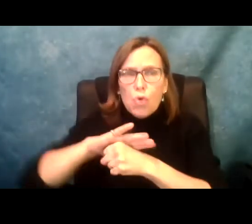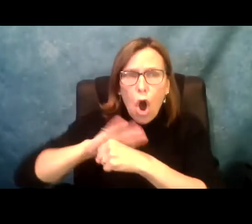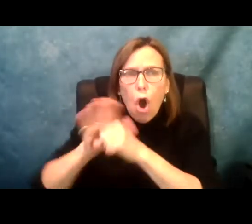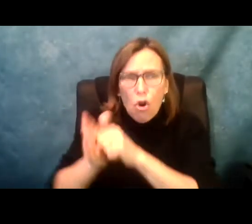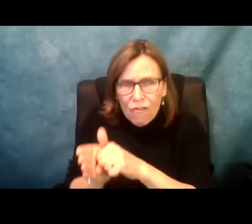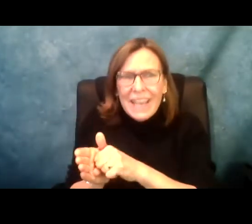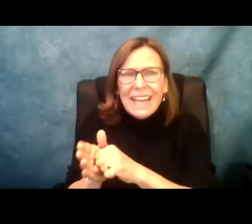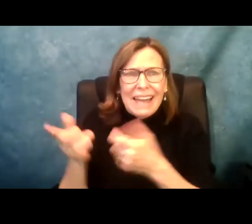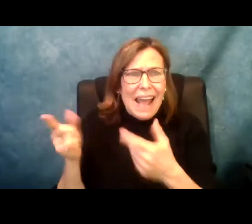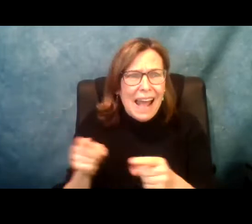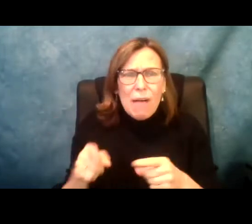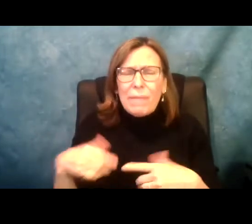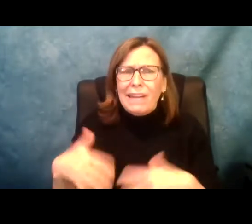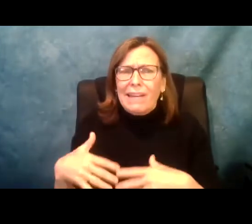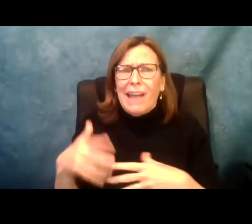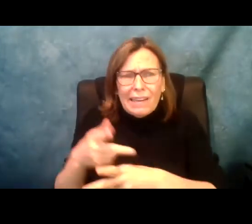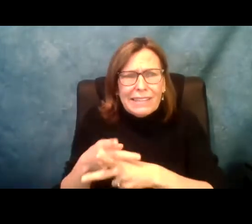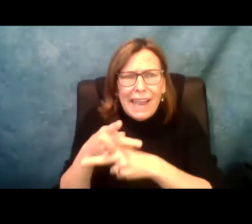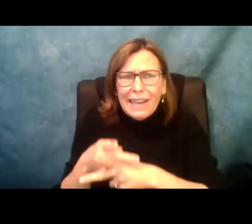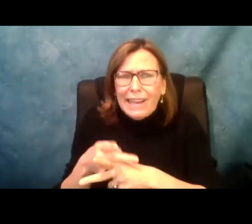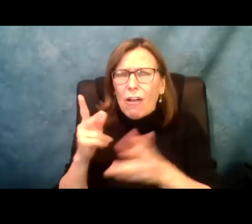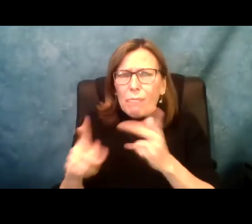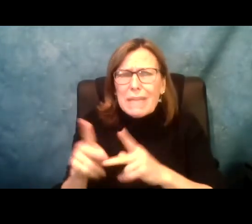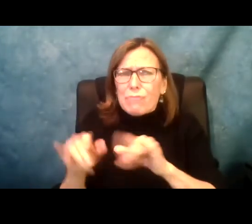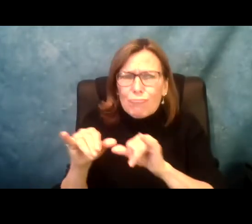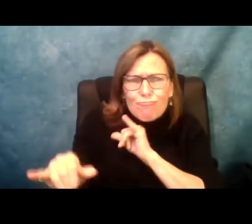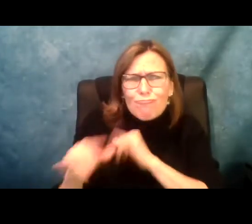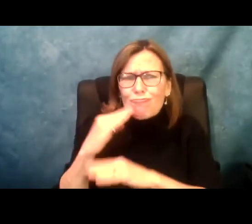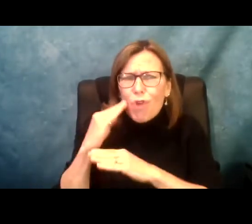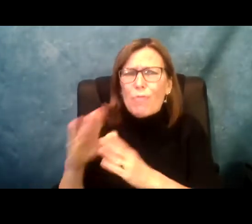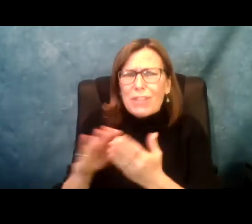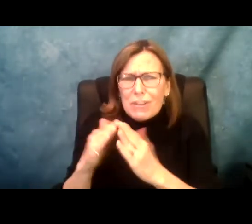for the people that have gone through this pandemic and have